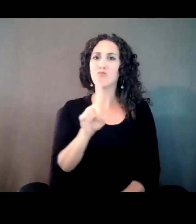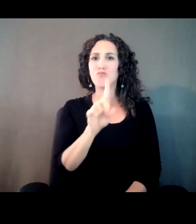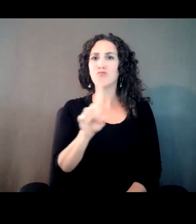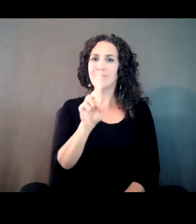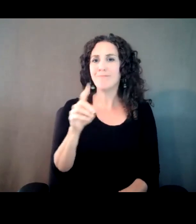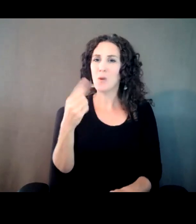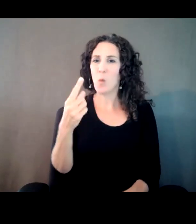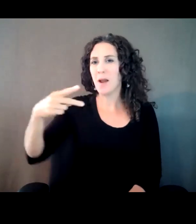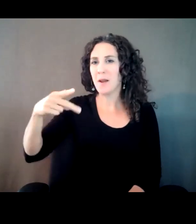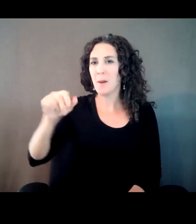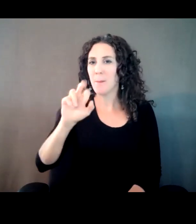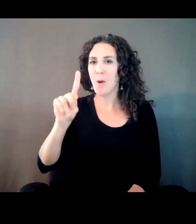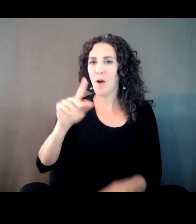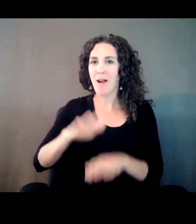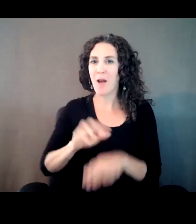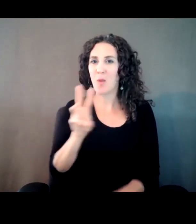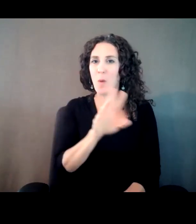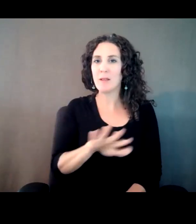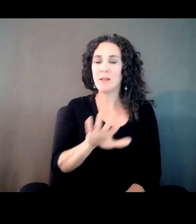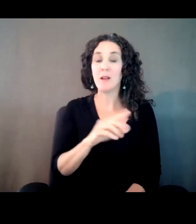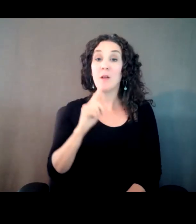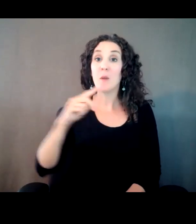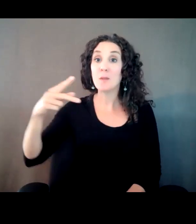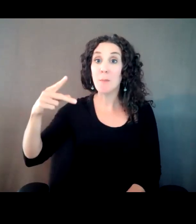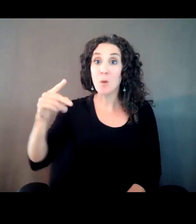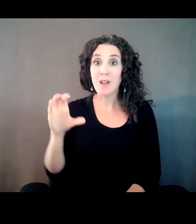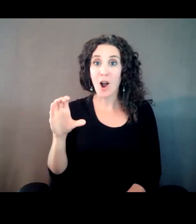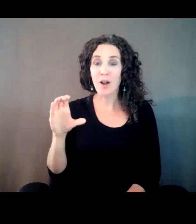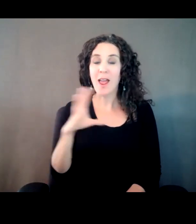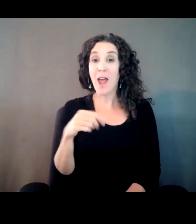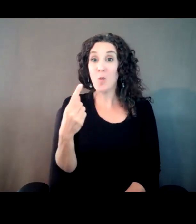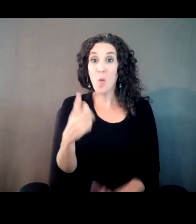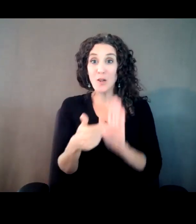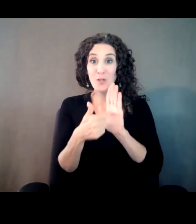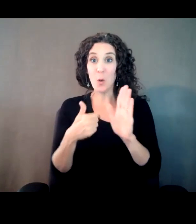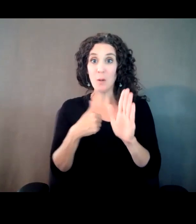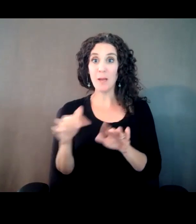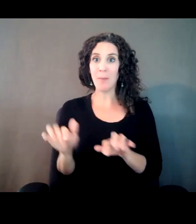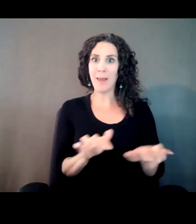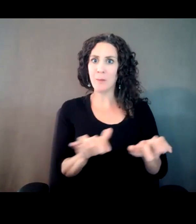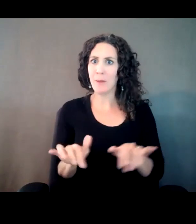West Side and there were postcards and one of them was of me playing the piano. I was